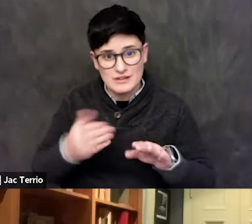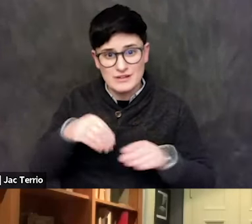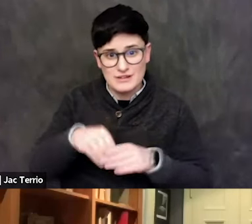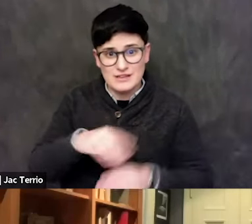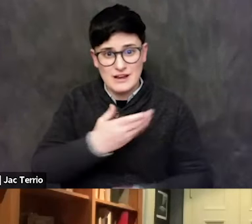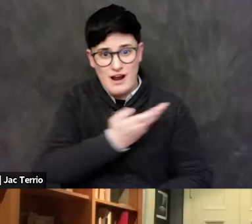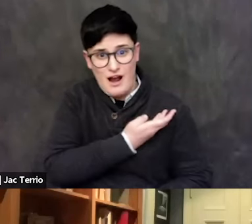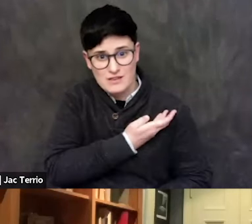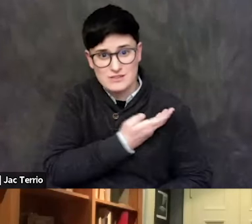It's heartbreaking.